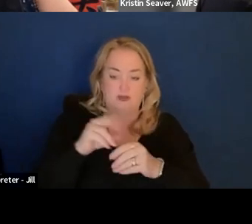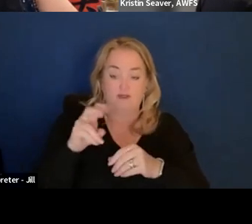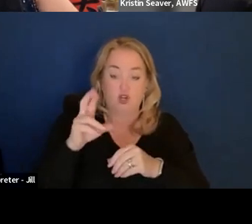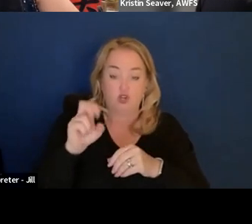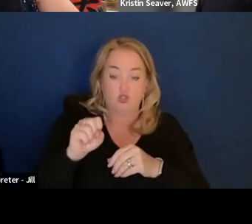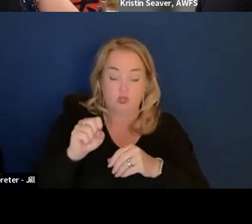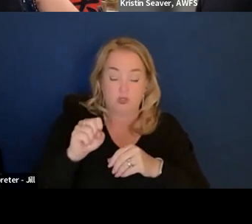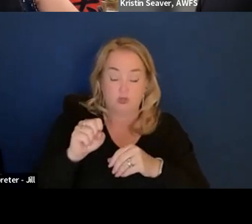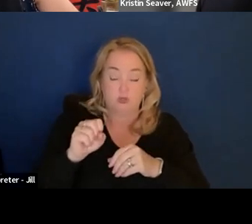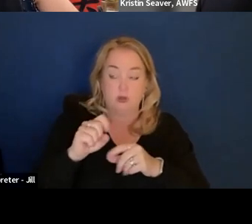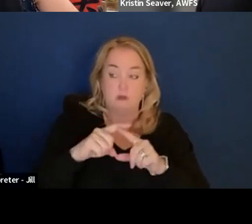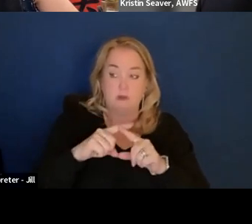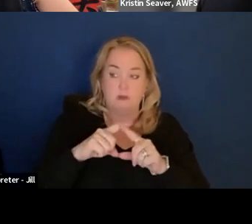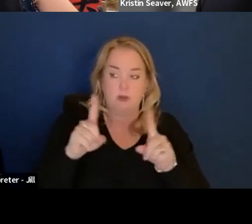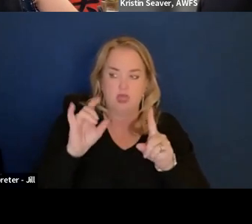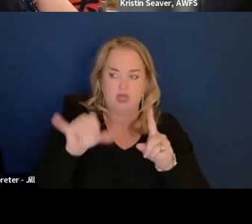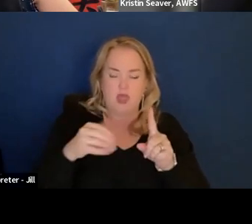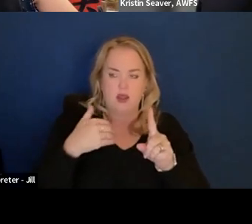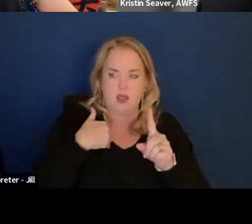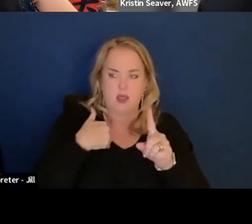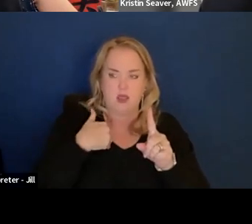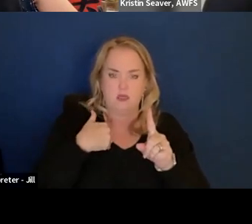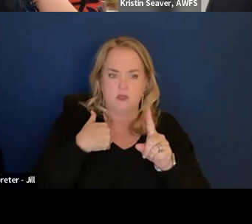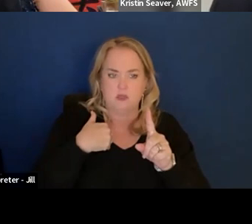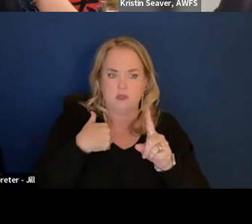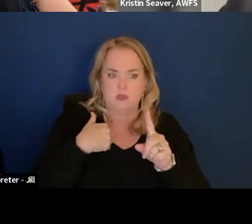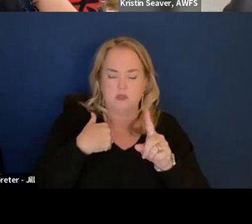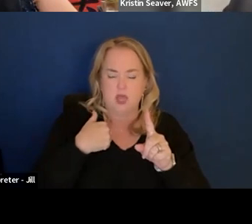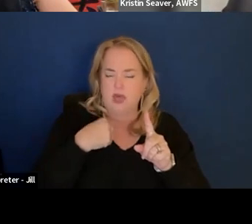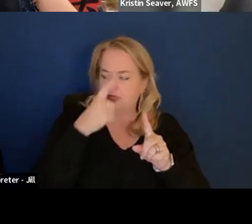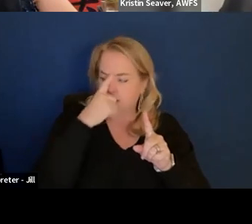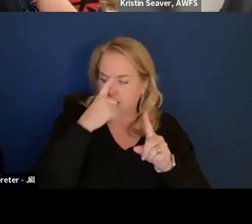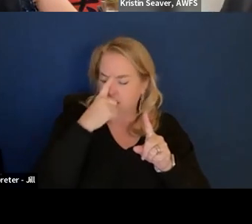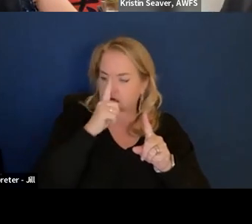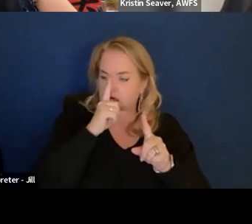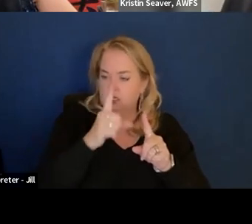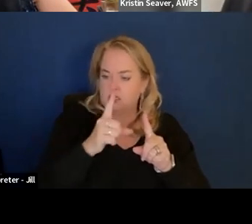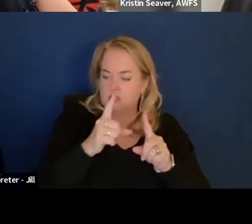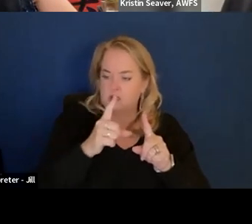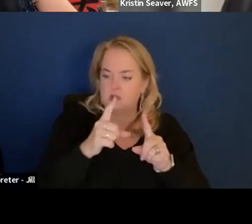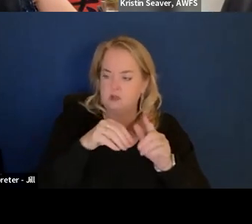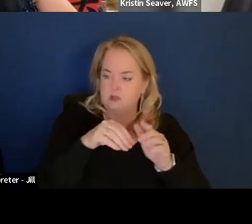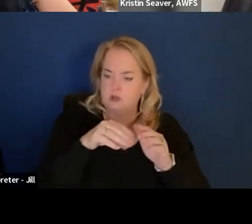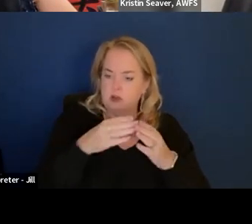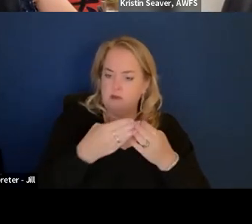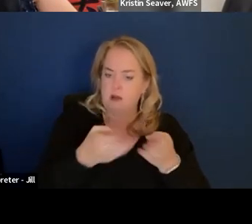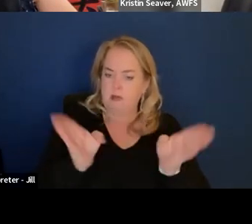It has - I think it's publically accessible - it is an open API